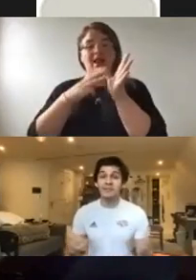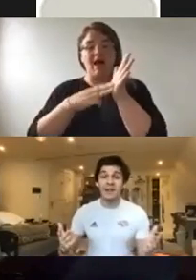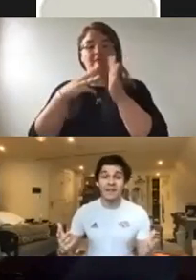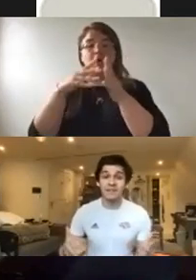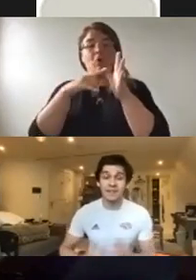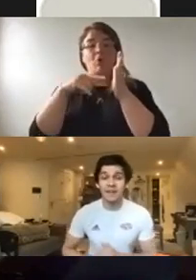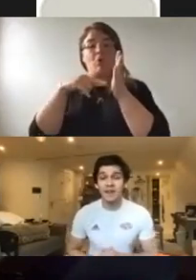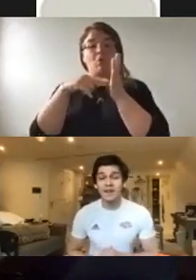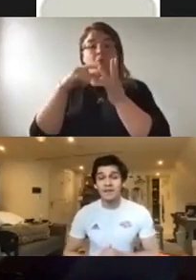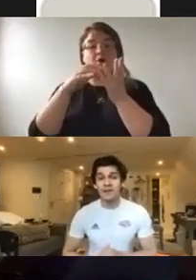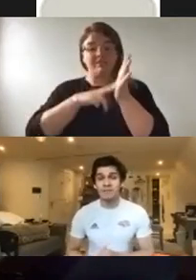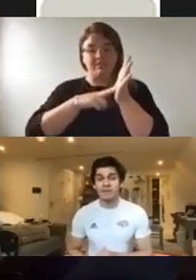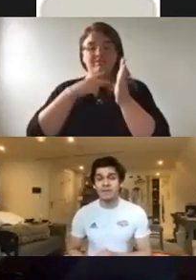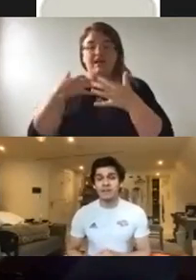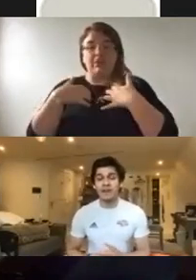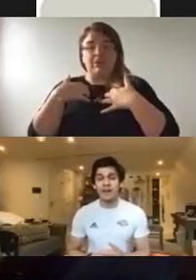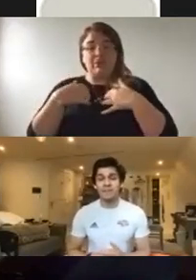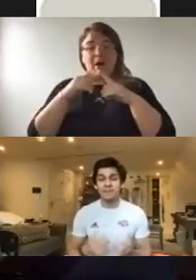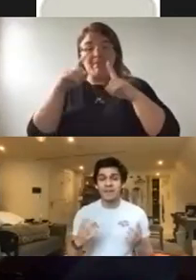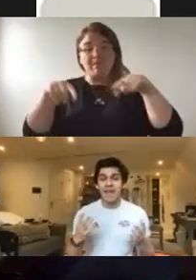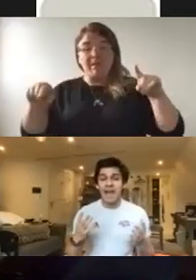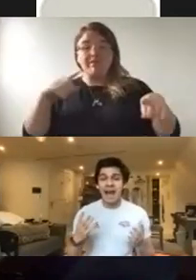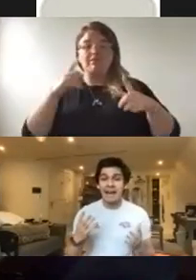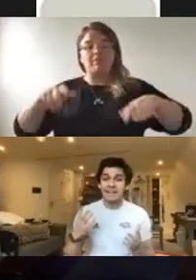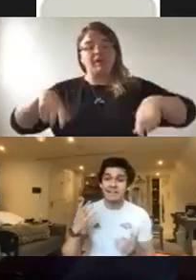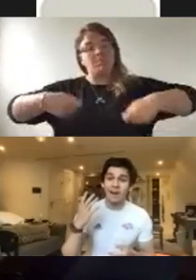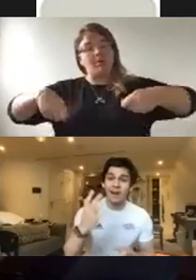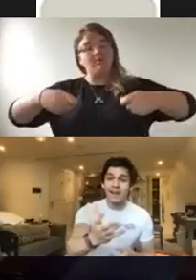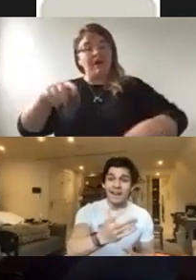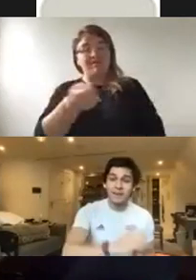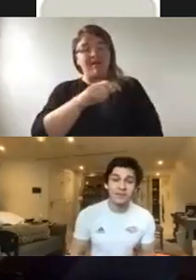wheelchair fencer for Great Britain and I